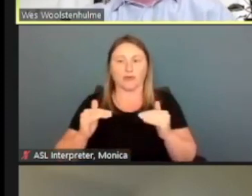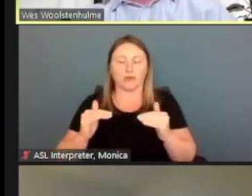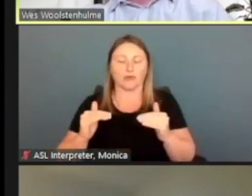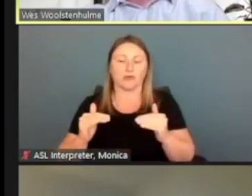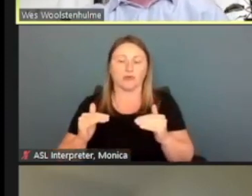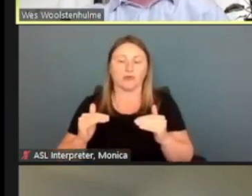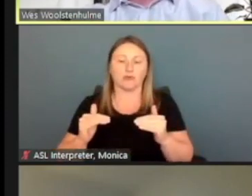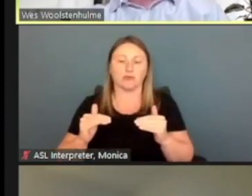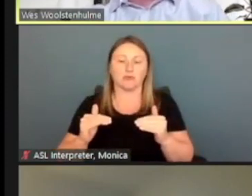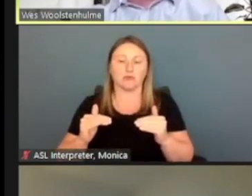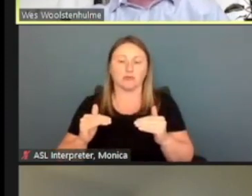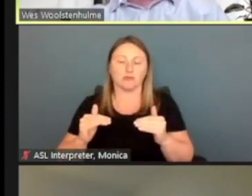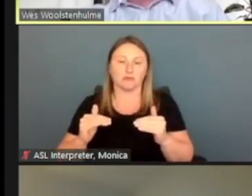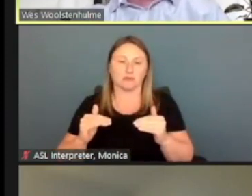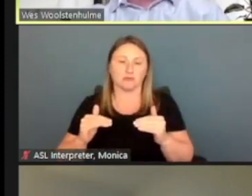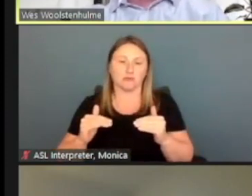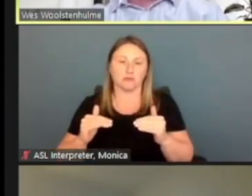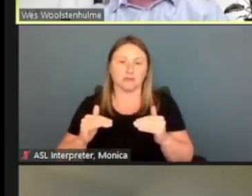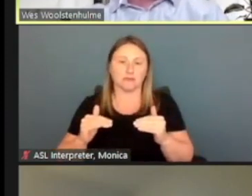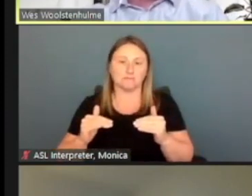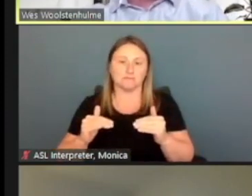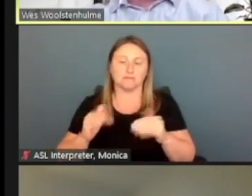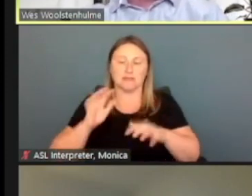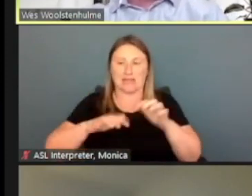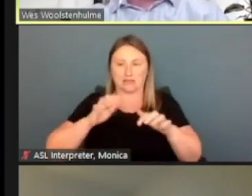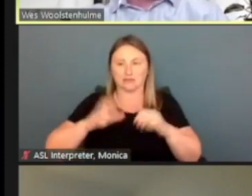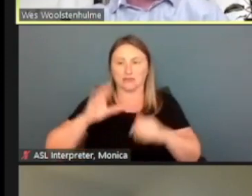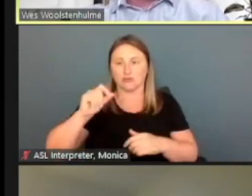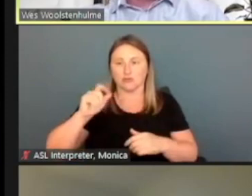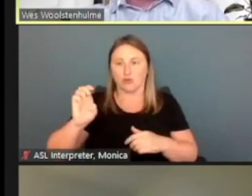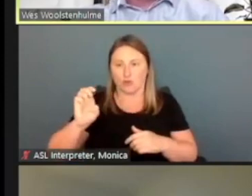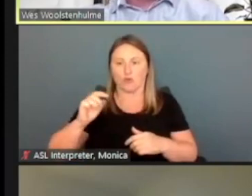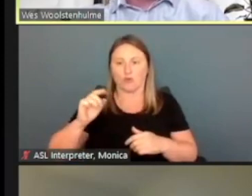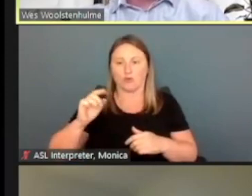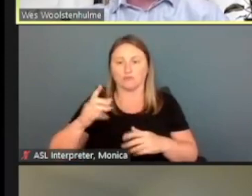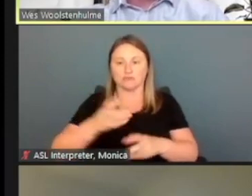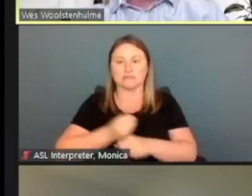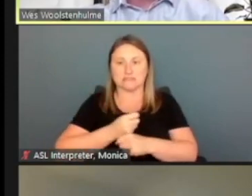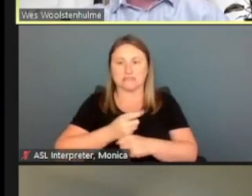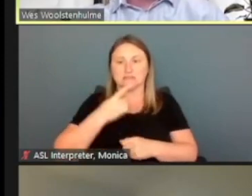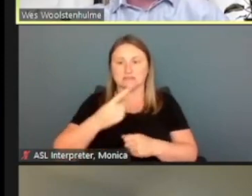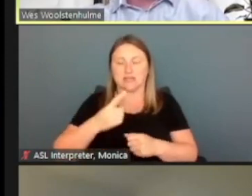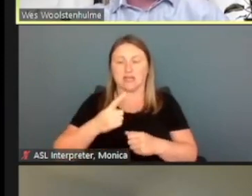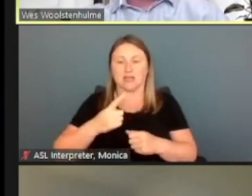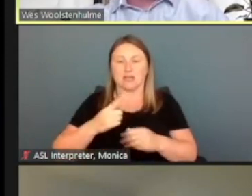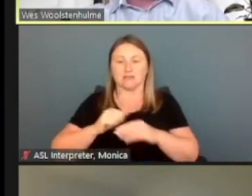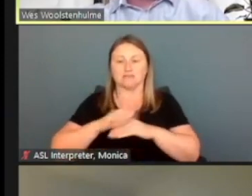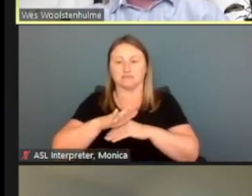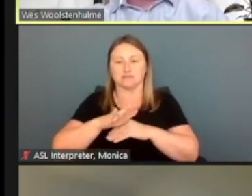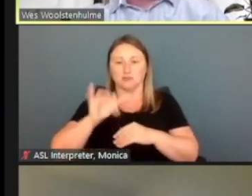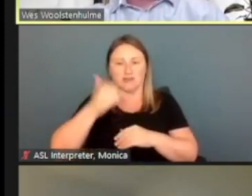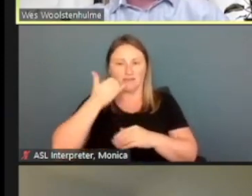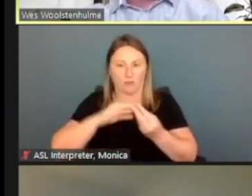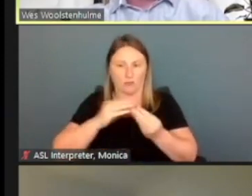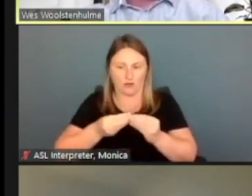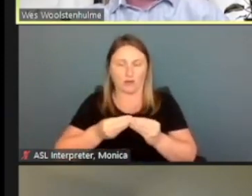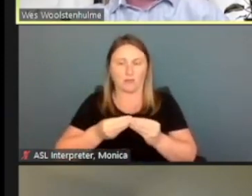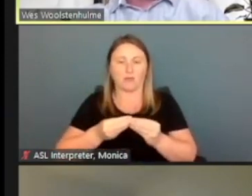And then they would go ahead and enter the code that they received. It says here, it went to this phone number, enter the code.